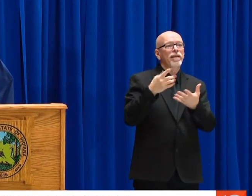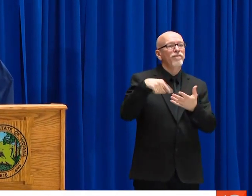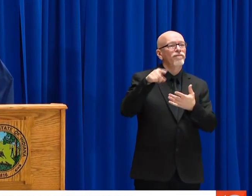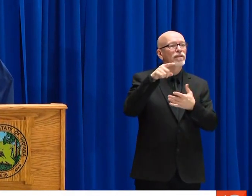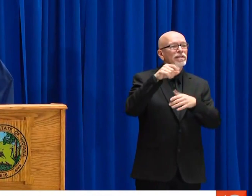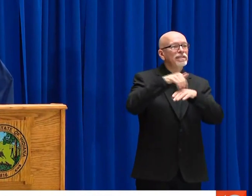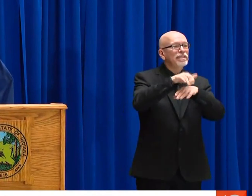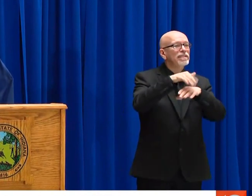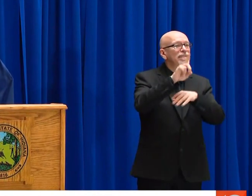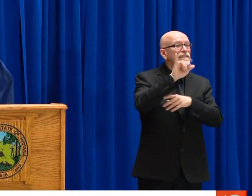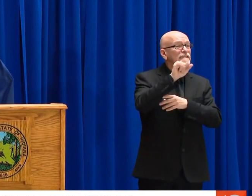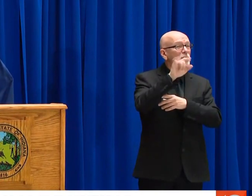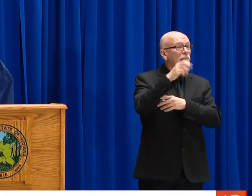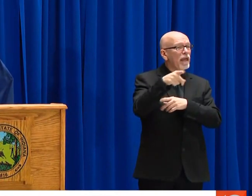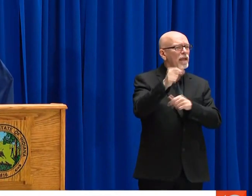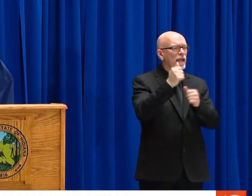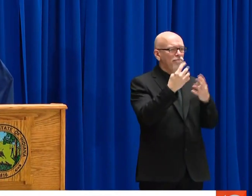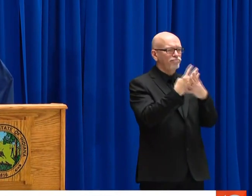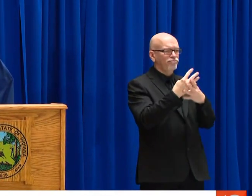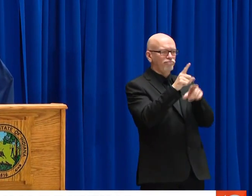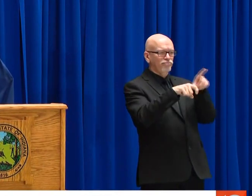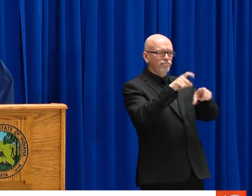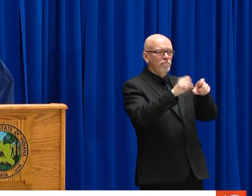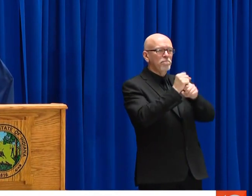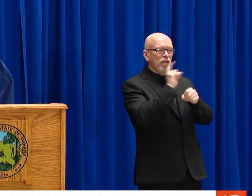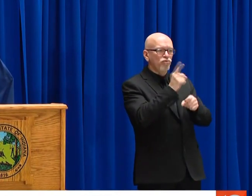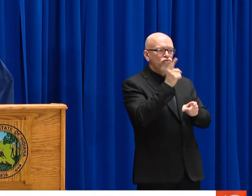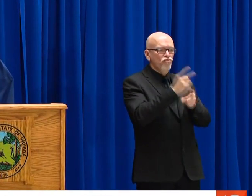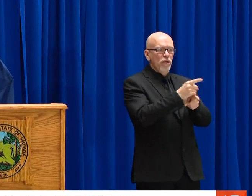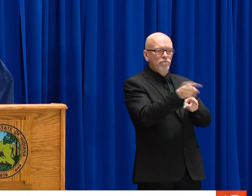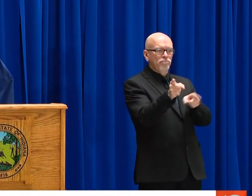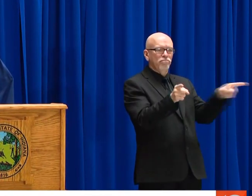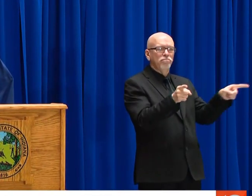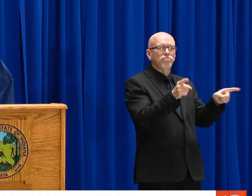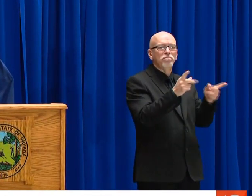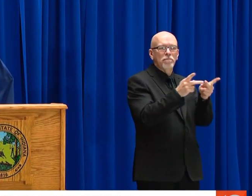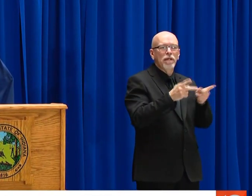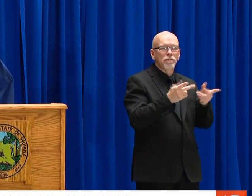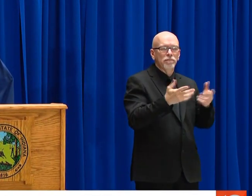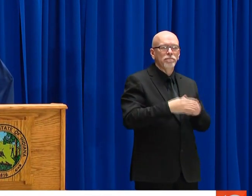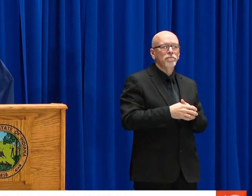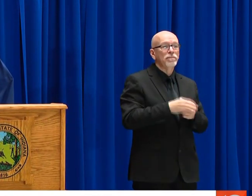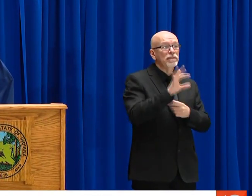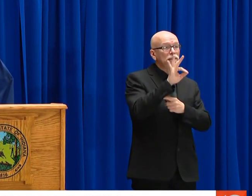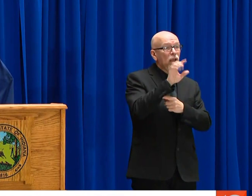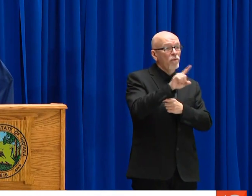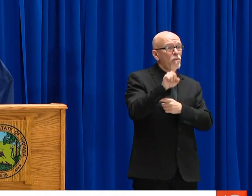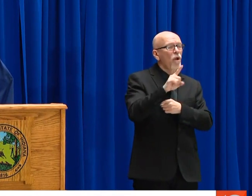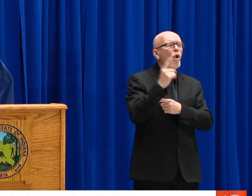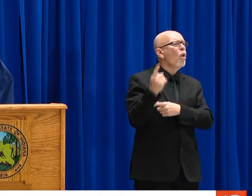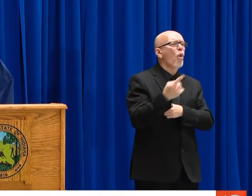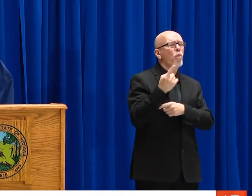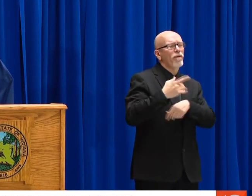SERVICES THAT RESPOND WHEN YOU CALL 911. TO DATE SOME OF THOSE EFFORTS INCLUDE GIVING DISPATCH ADDITIONAL RESOURCES TO SCREEN